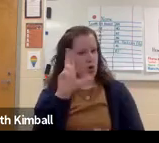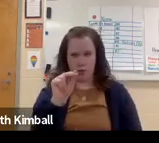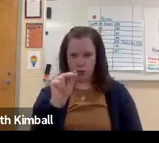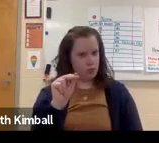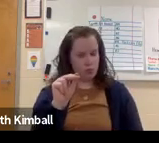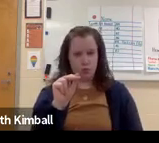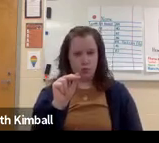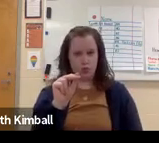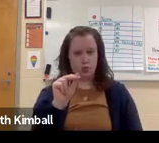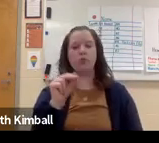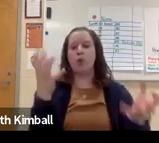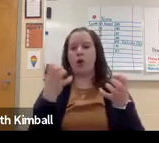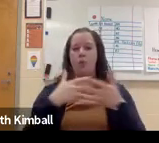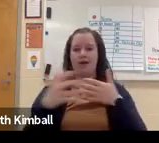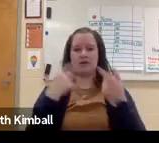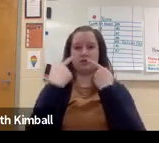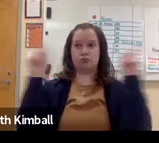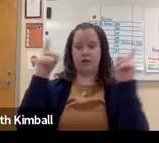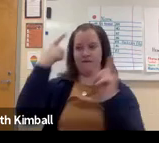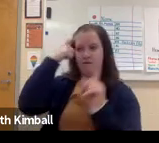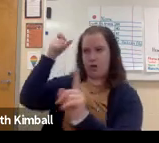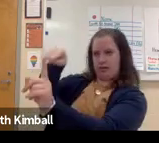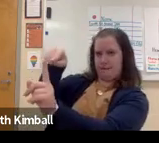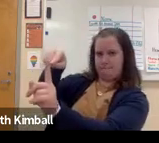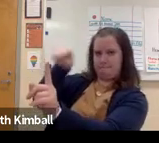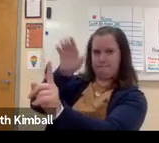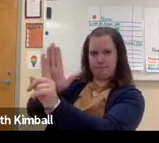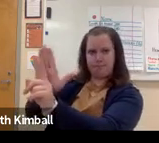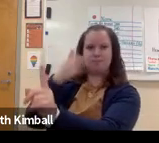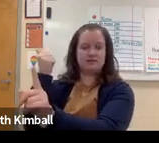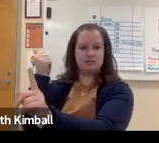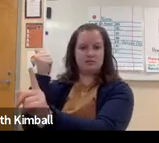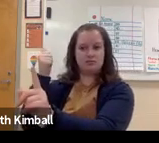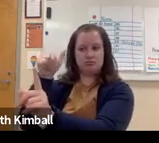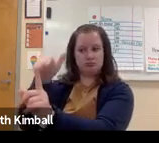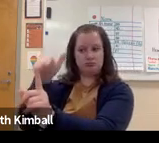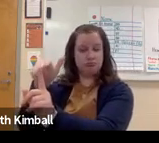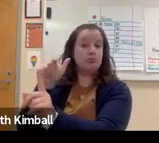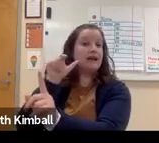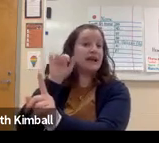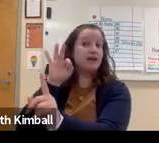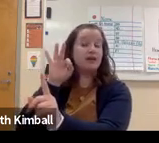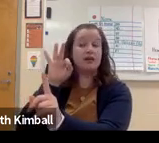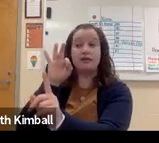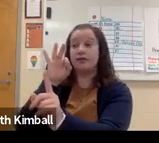to be able to come to the Deaf school. That's not going to happen. We want what's ever best or most successful